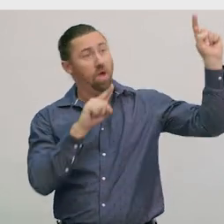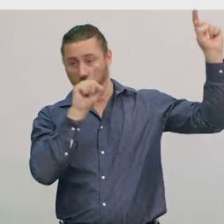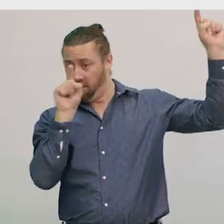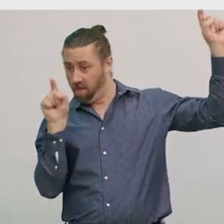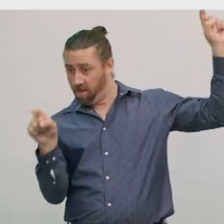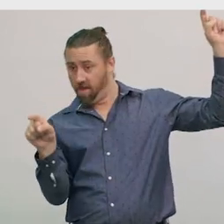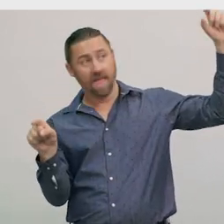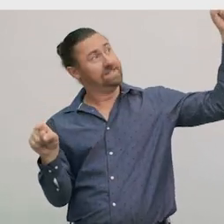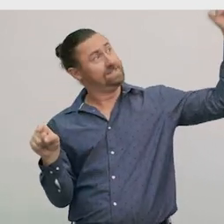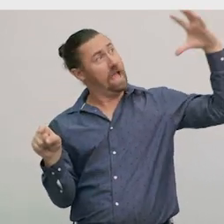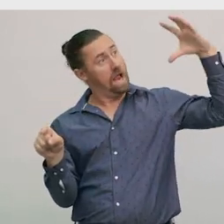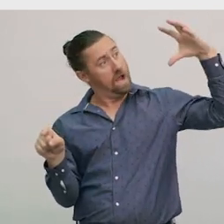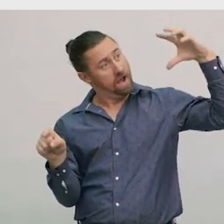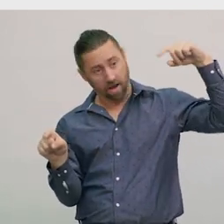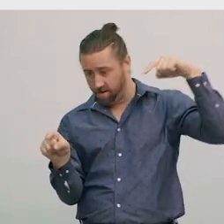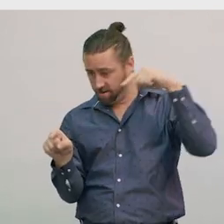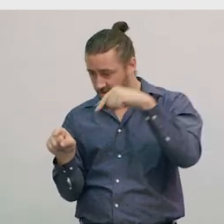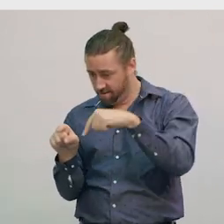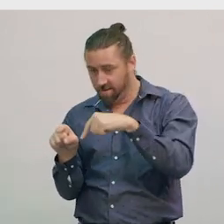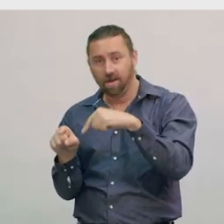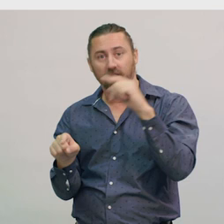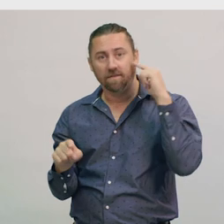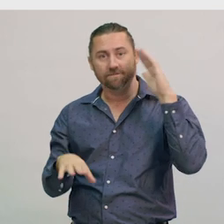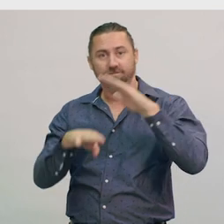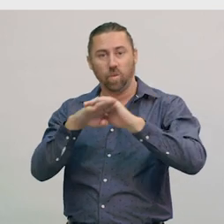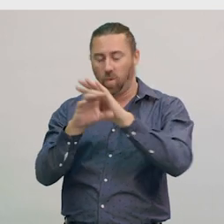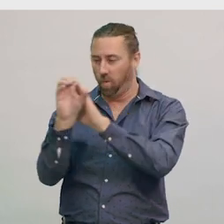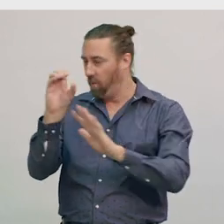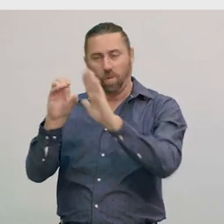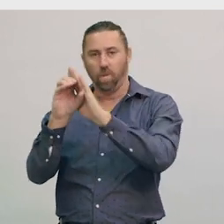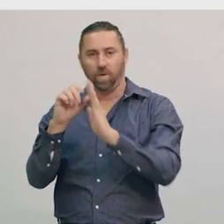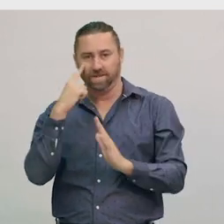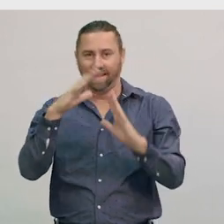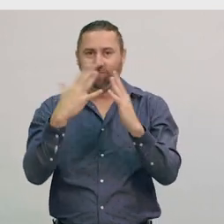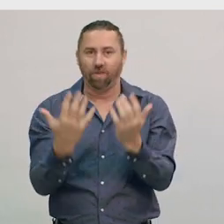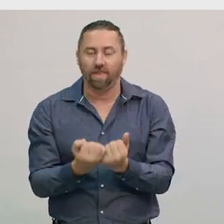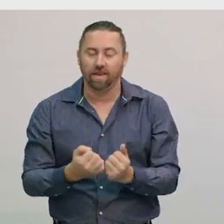so the Sun’s light is reflected on the entire side which we can see.